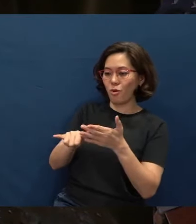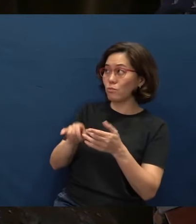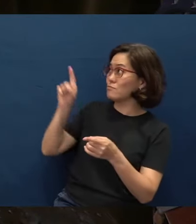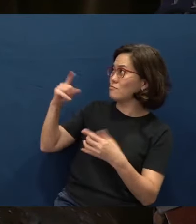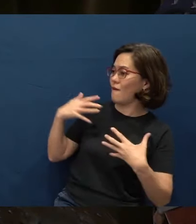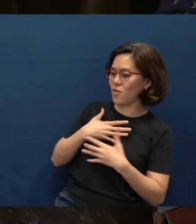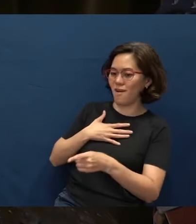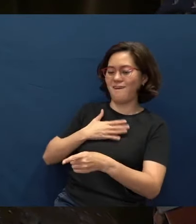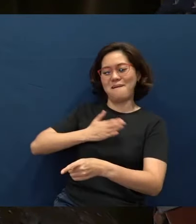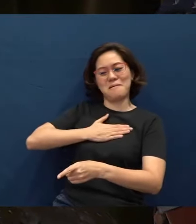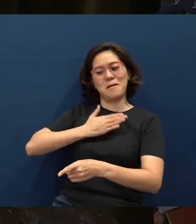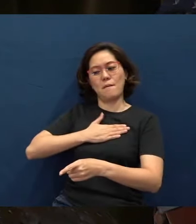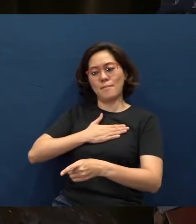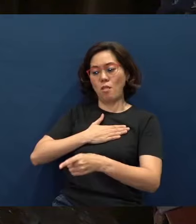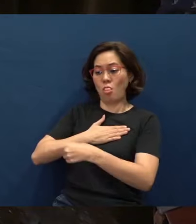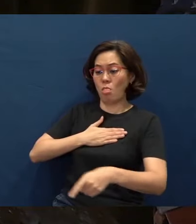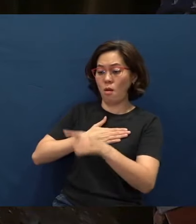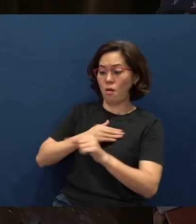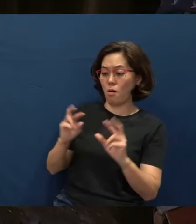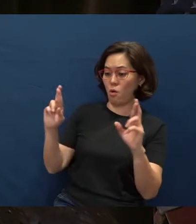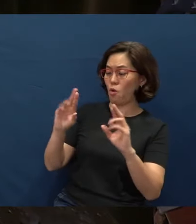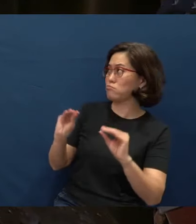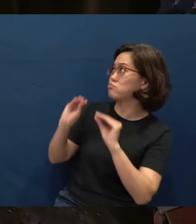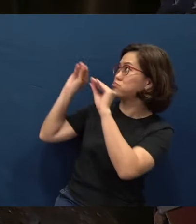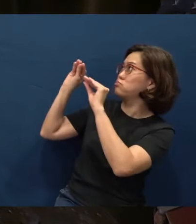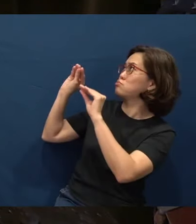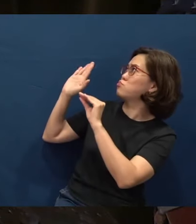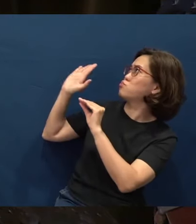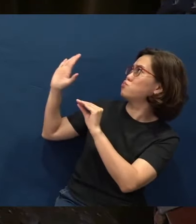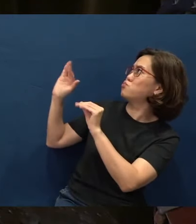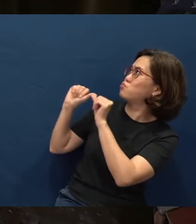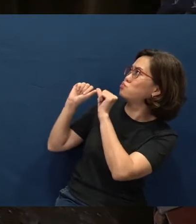who continue to put their hope in Your steadfast unfailing love.